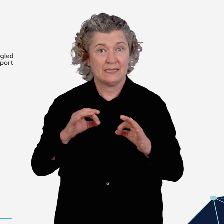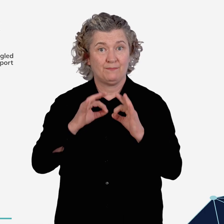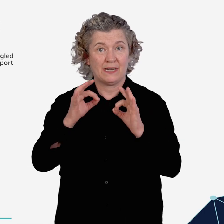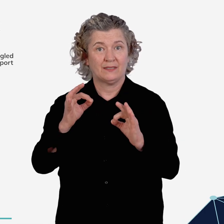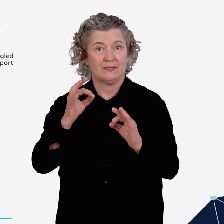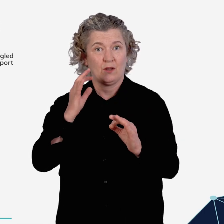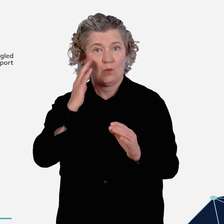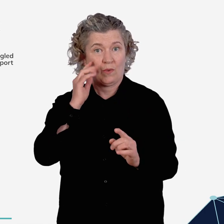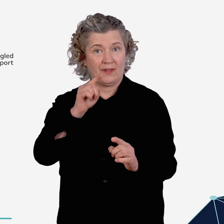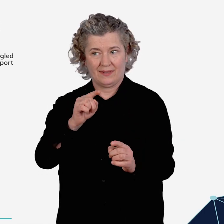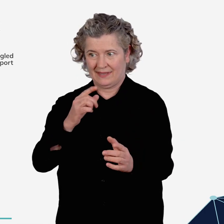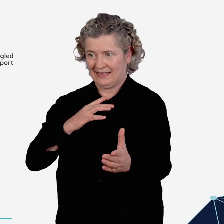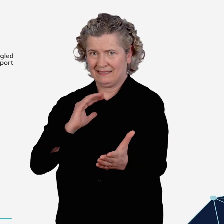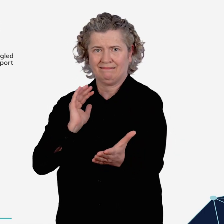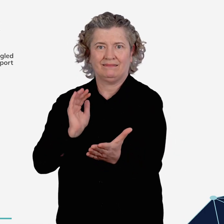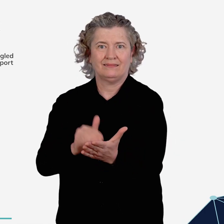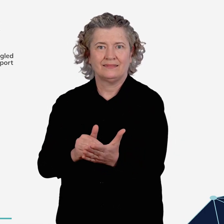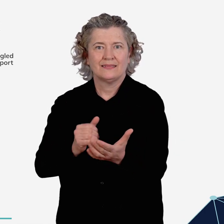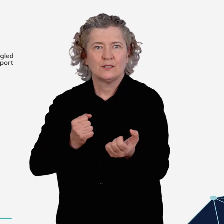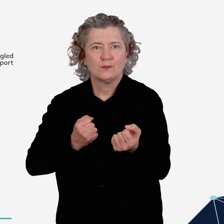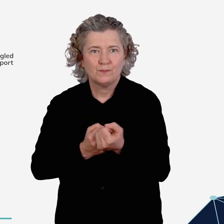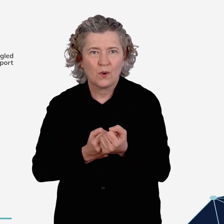particularly at interfaces where support is required.